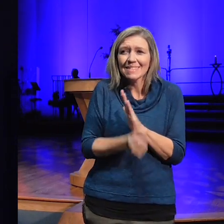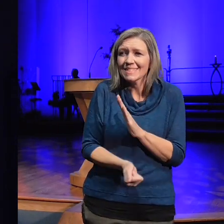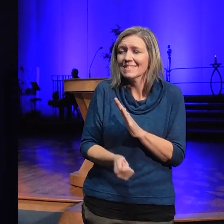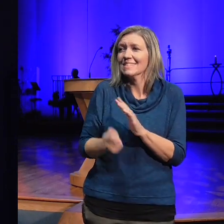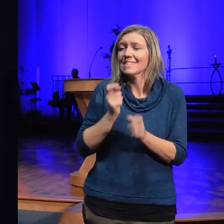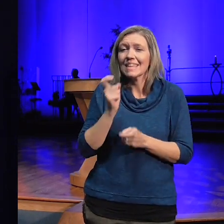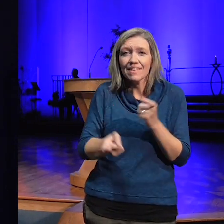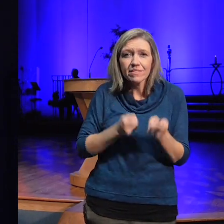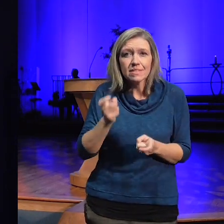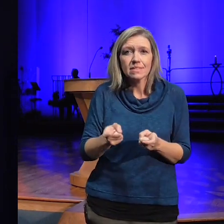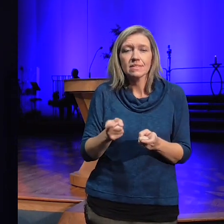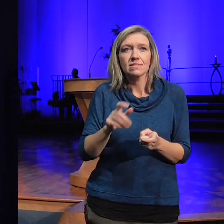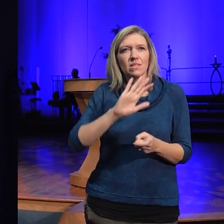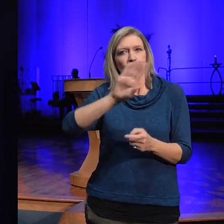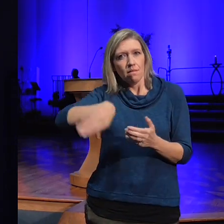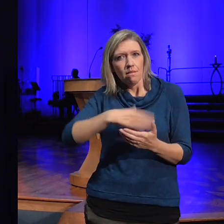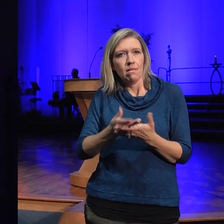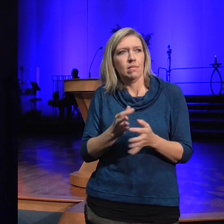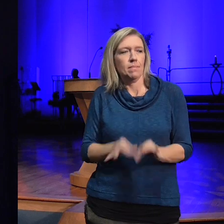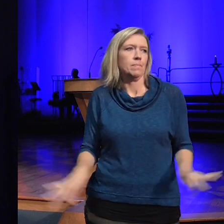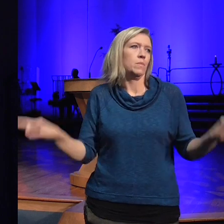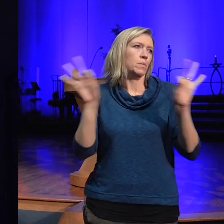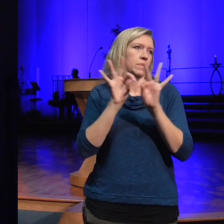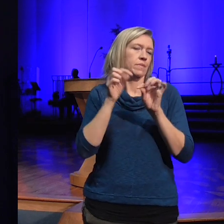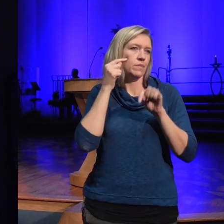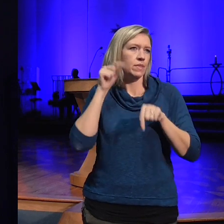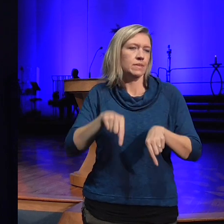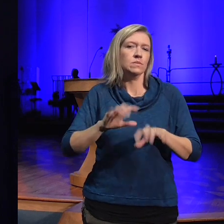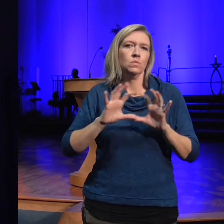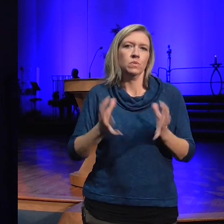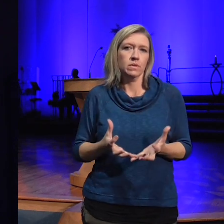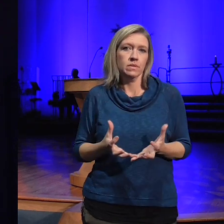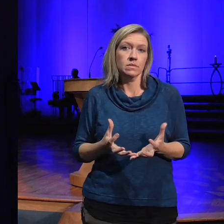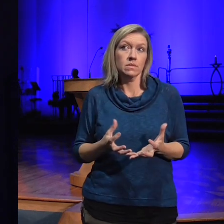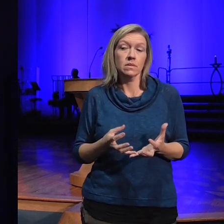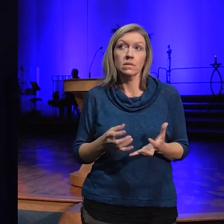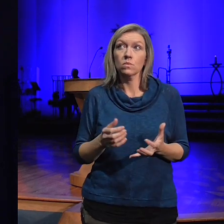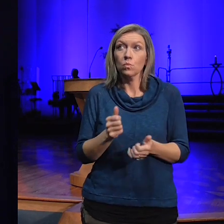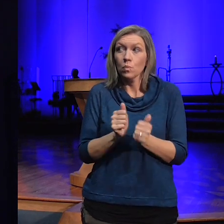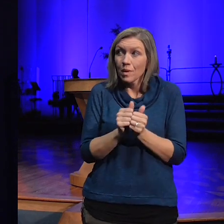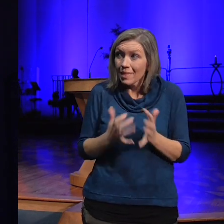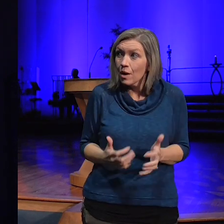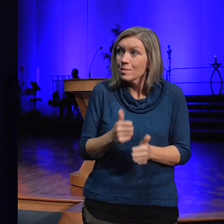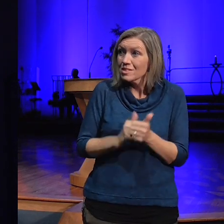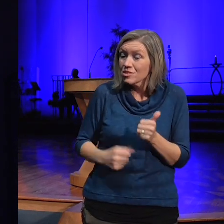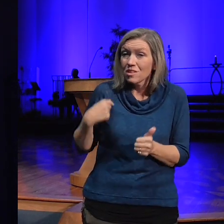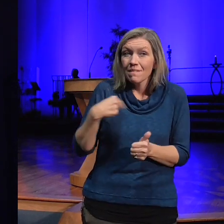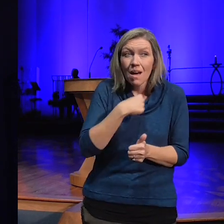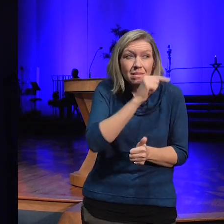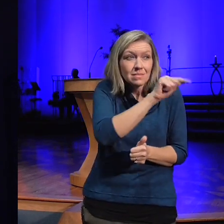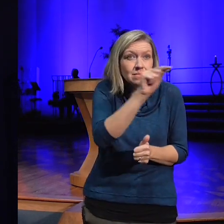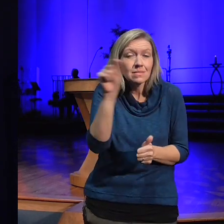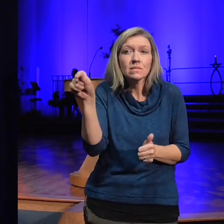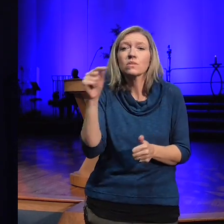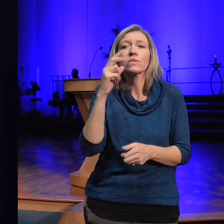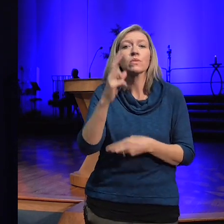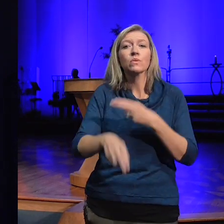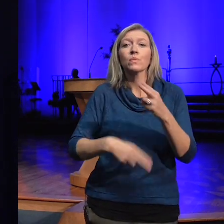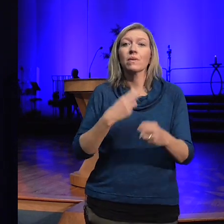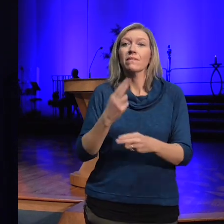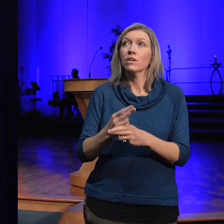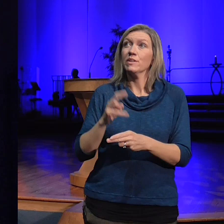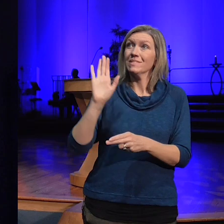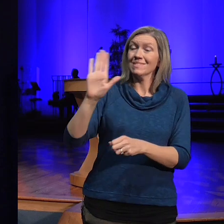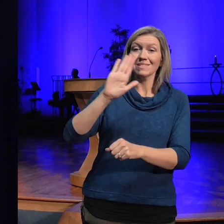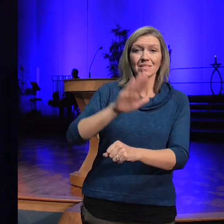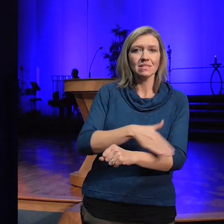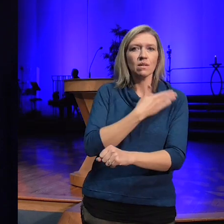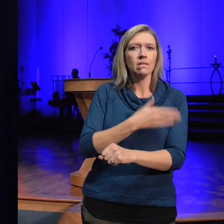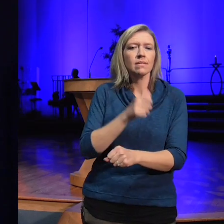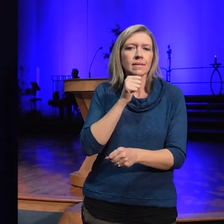this world and that without each and every one of us the universe's song would be incomplete and so